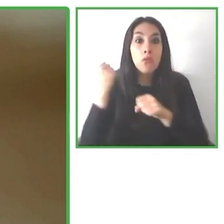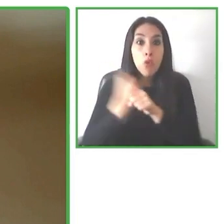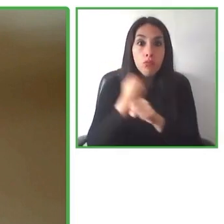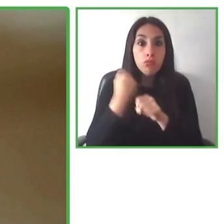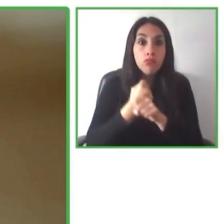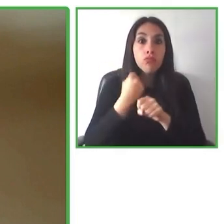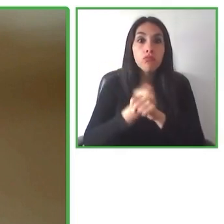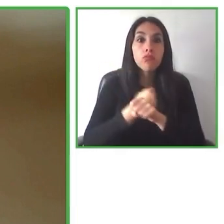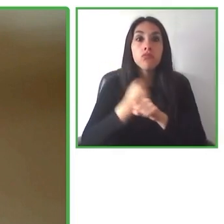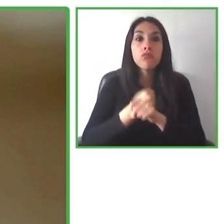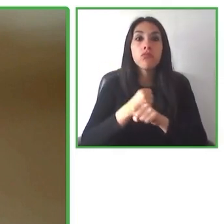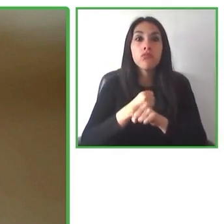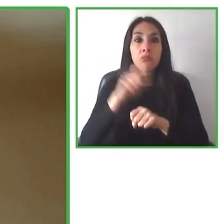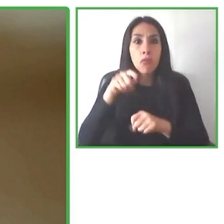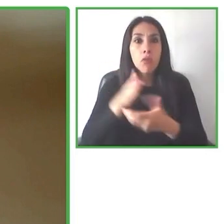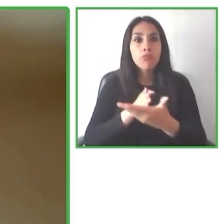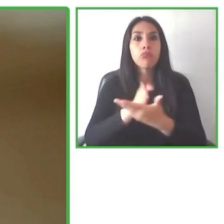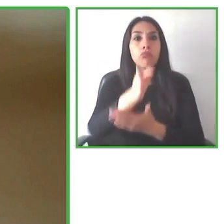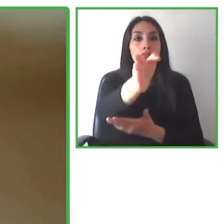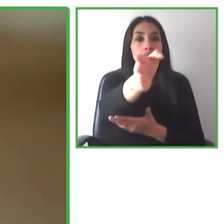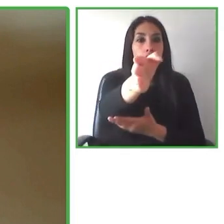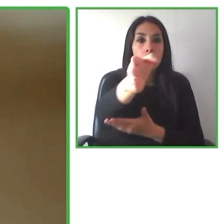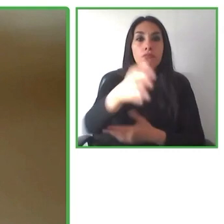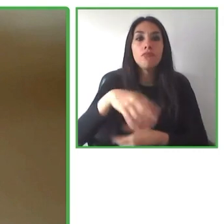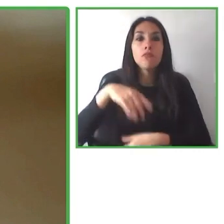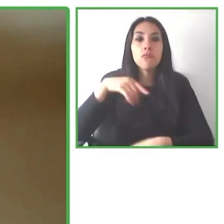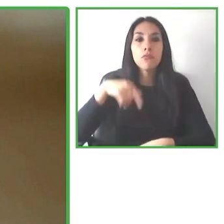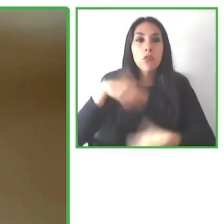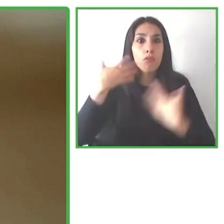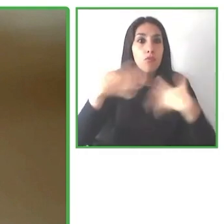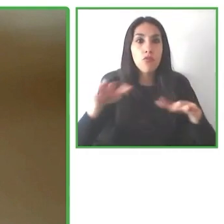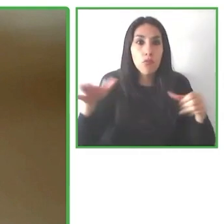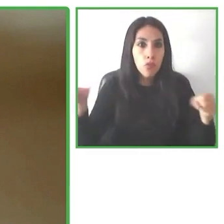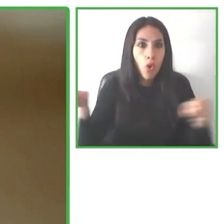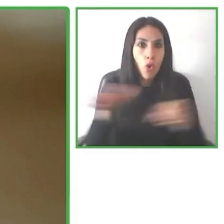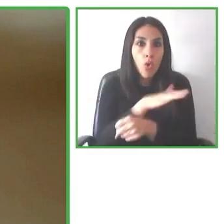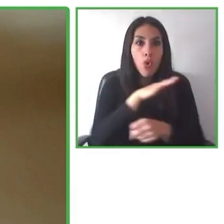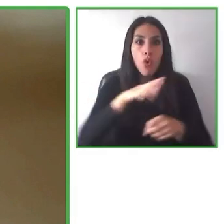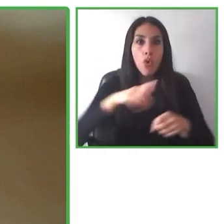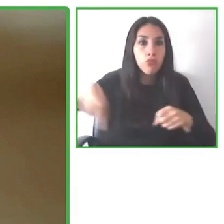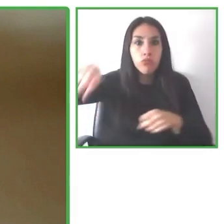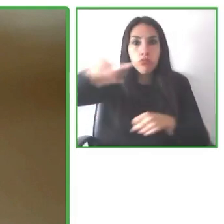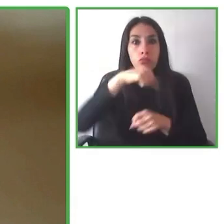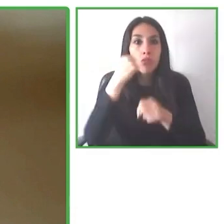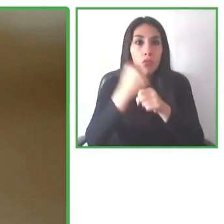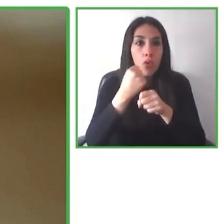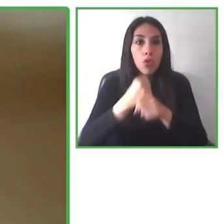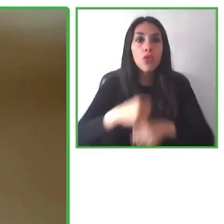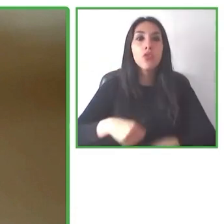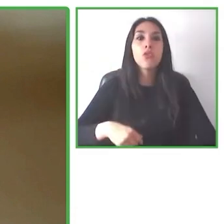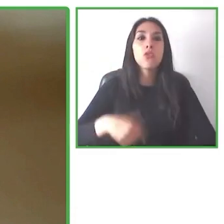We began to work on eliminating architectural barriers in the 1990s